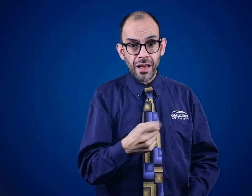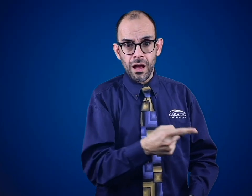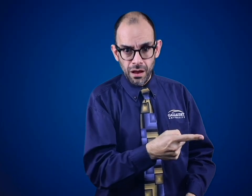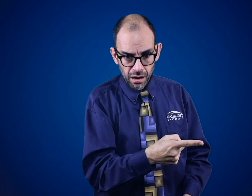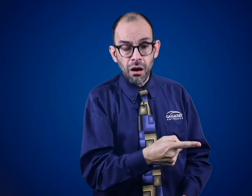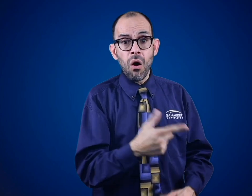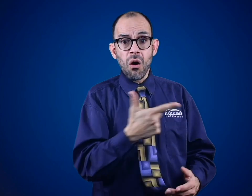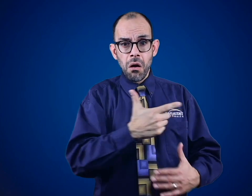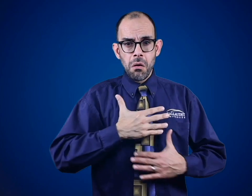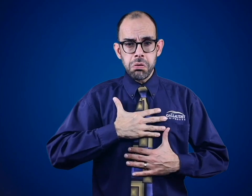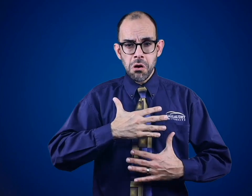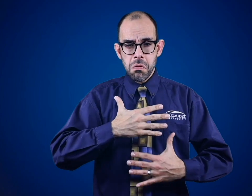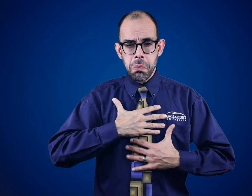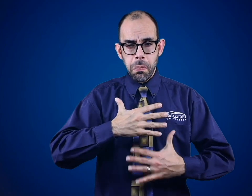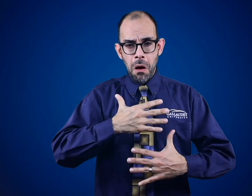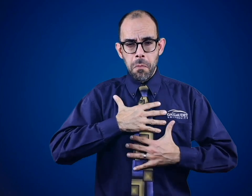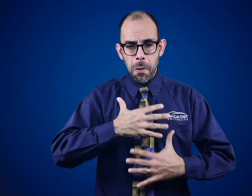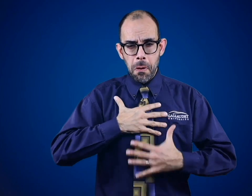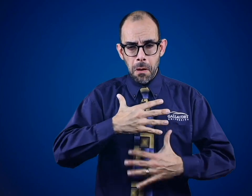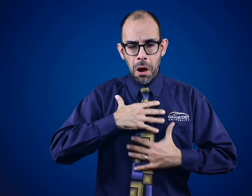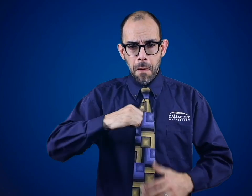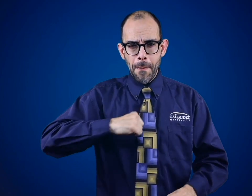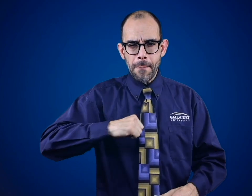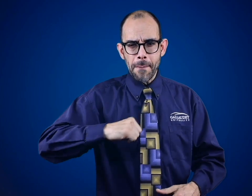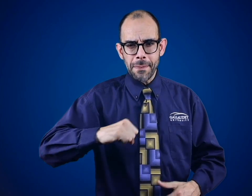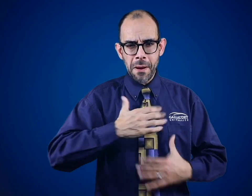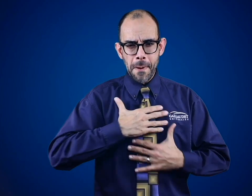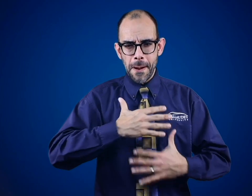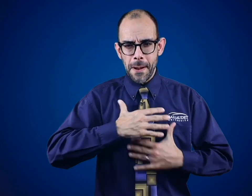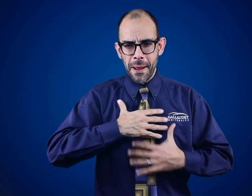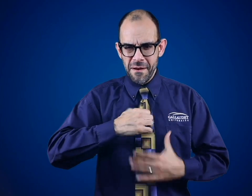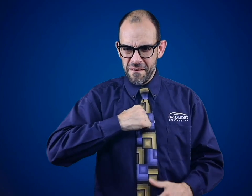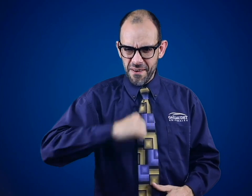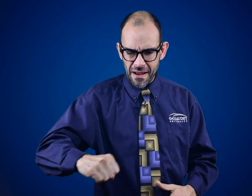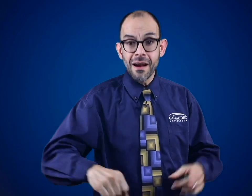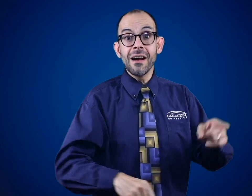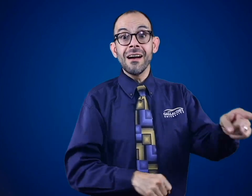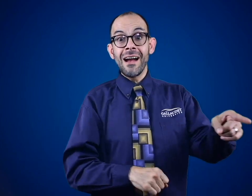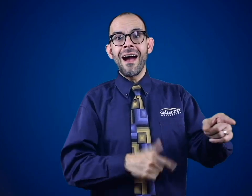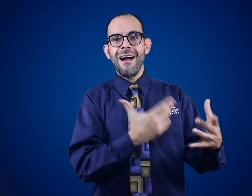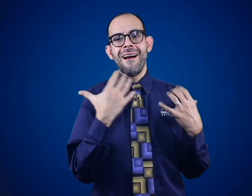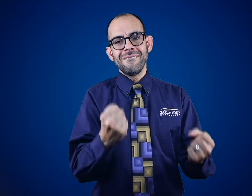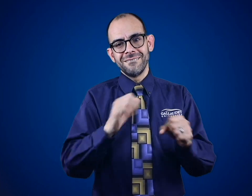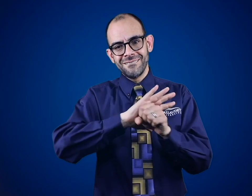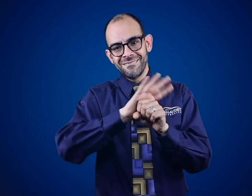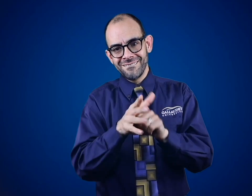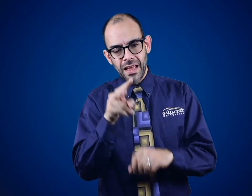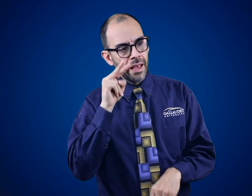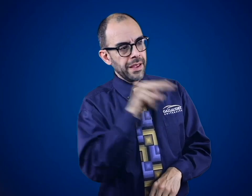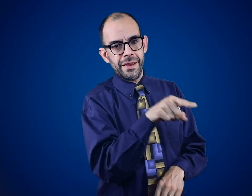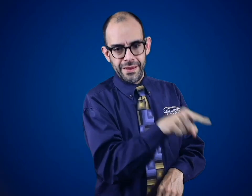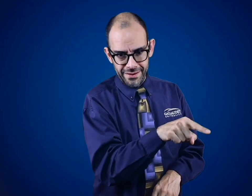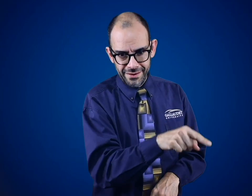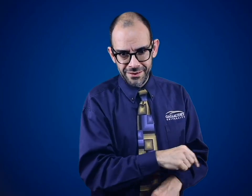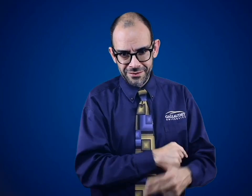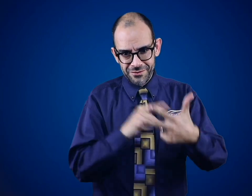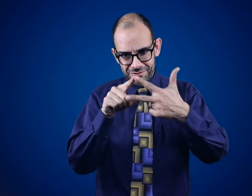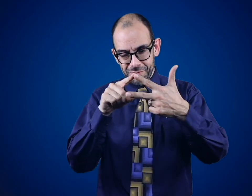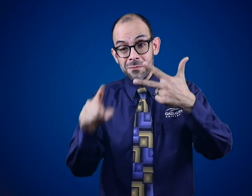If they're experiencing a sort of rumbling in their lungs, then they may have coronavirus.